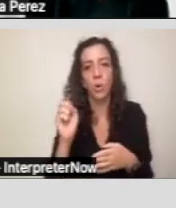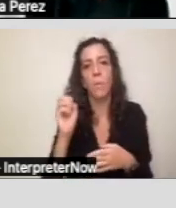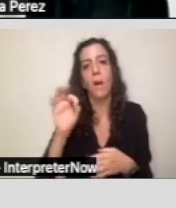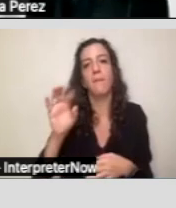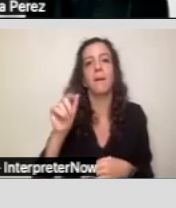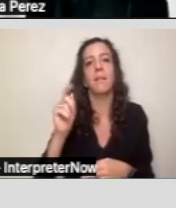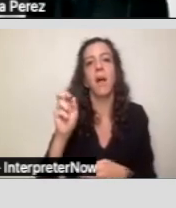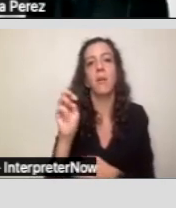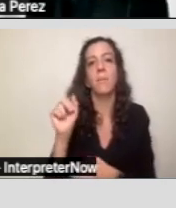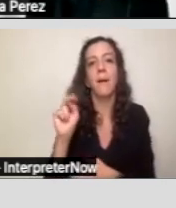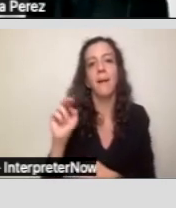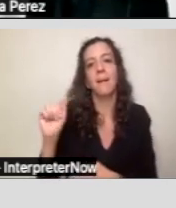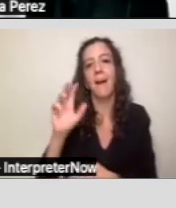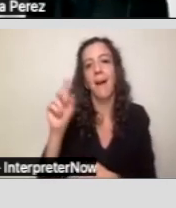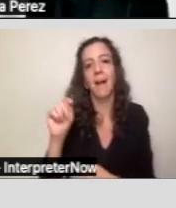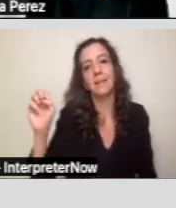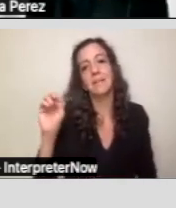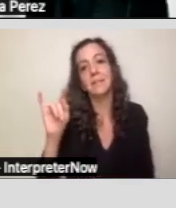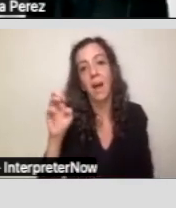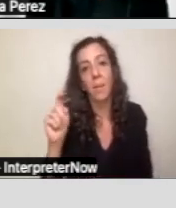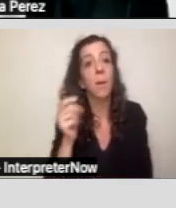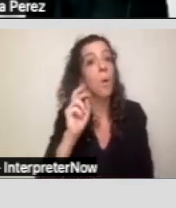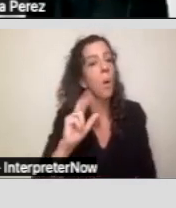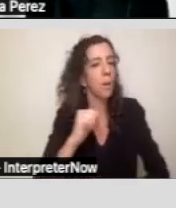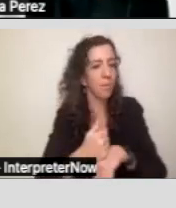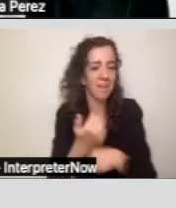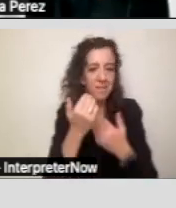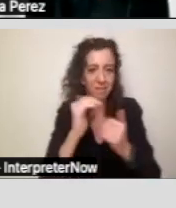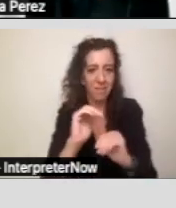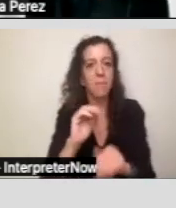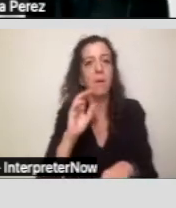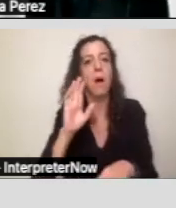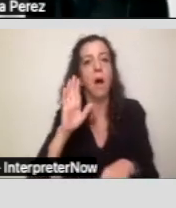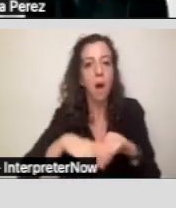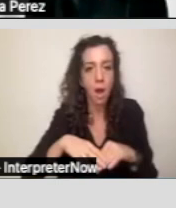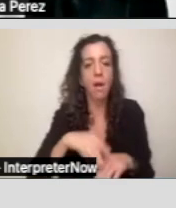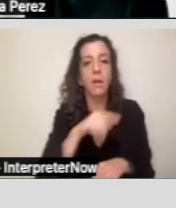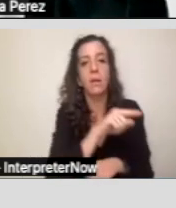or place fixed limits on services that interfere with individualized determinations met under